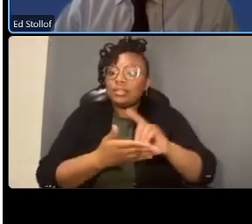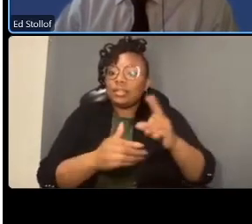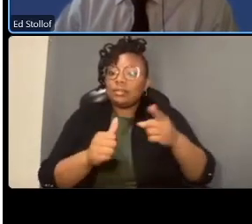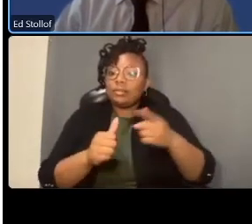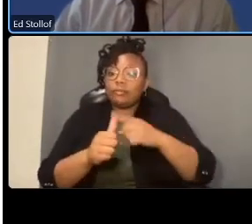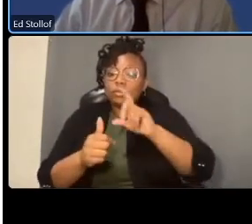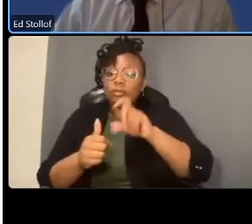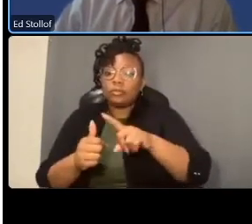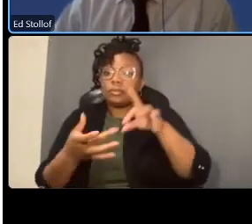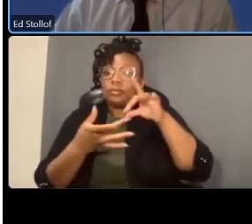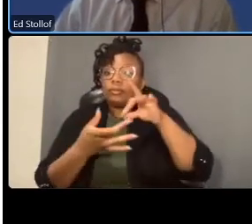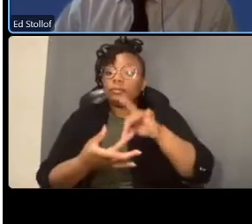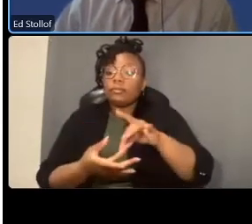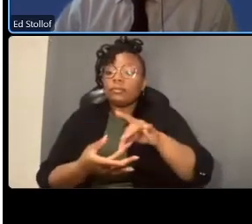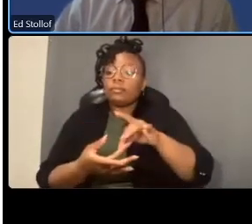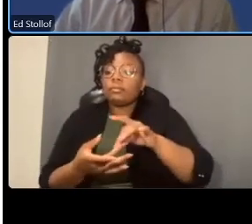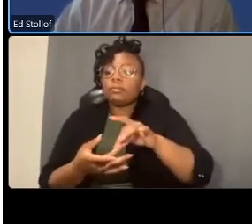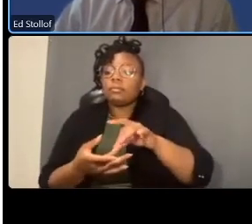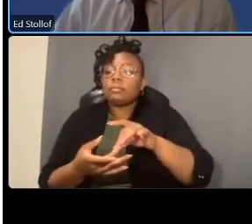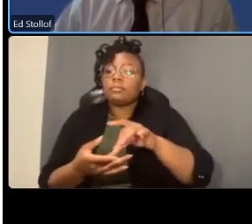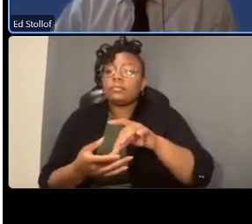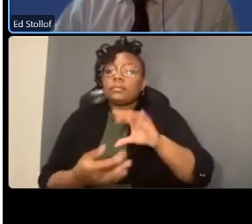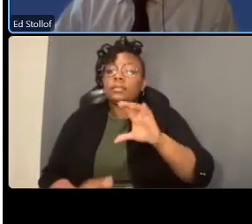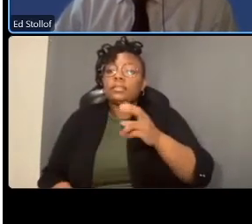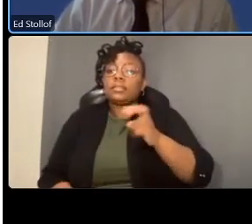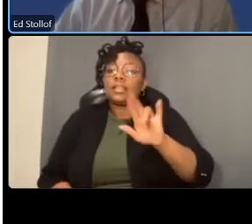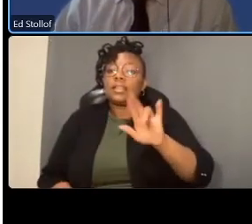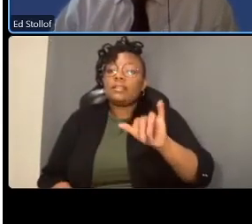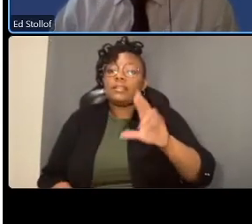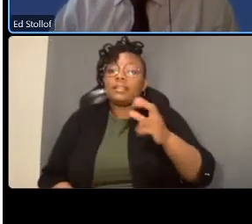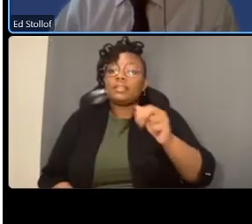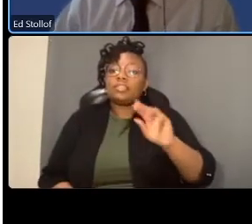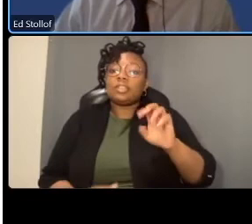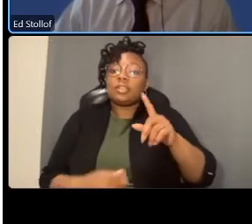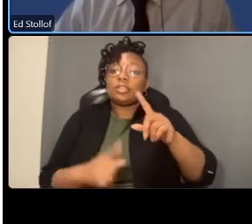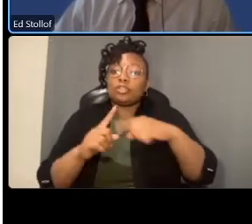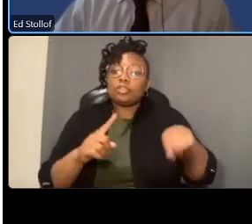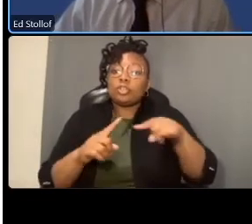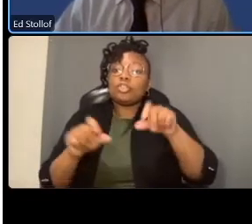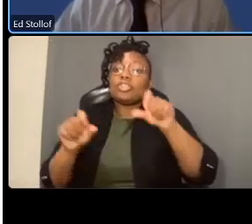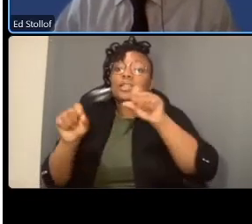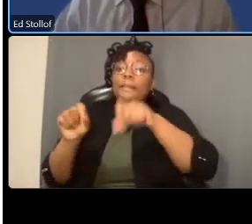chevy chase circle and what was the um the question we will be looking at at traffic